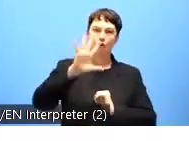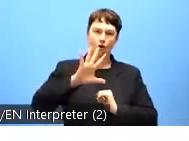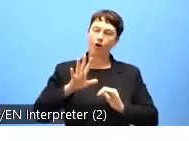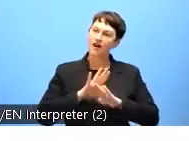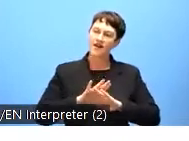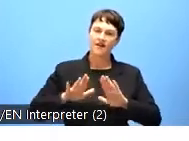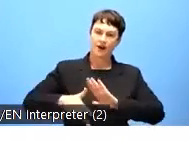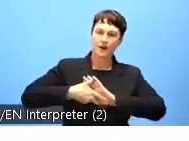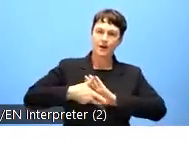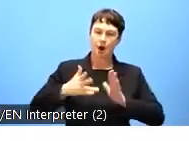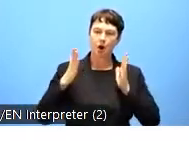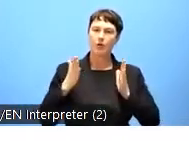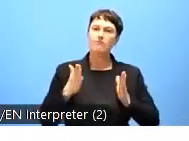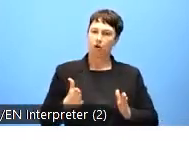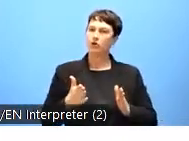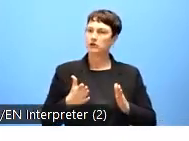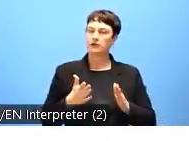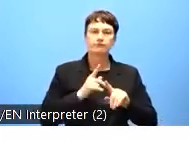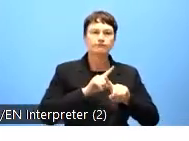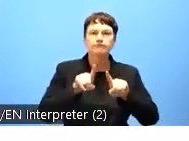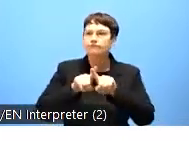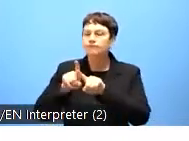according to common accessibility requirements.